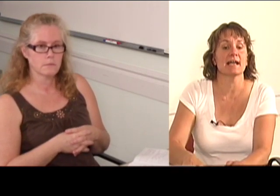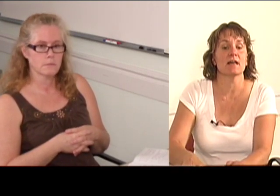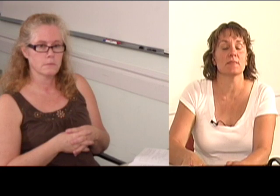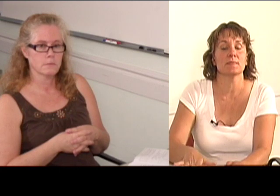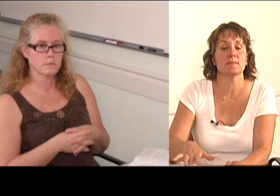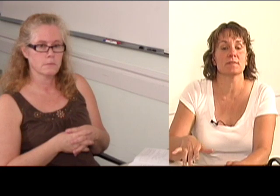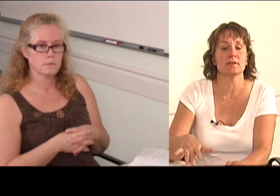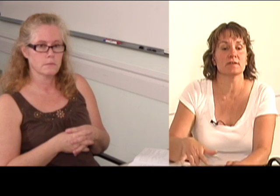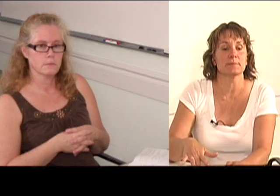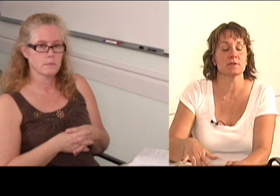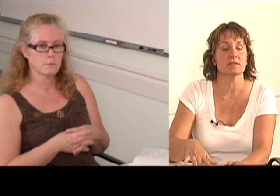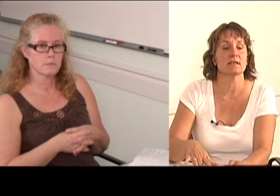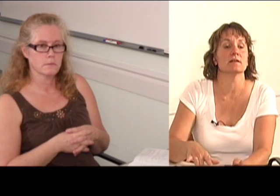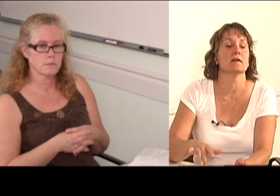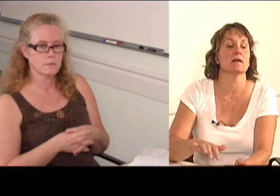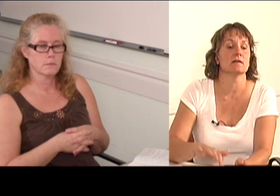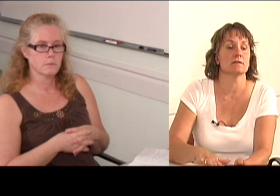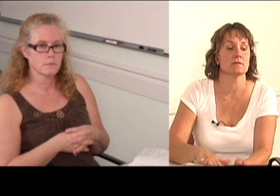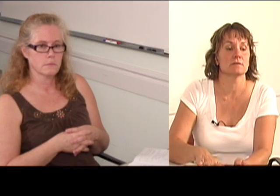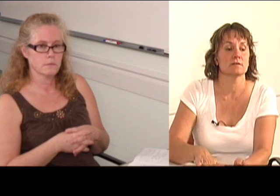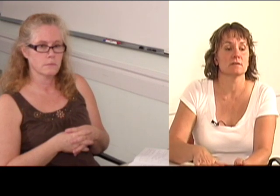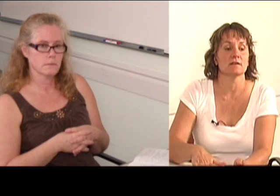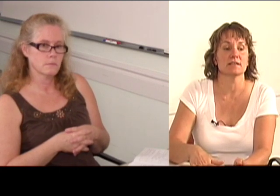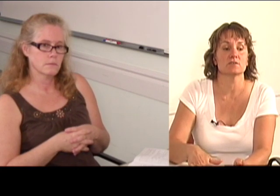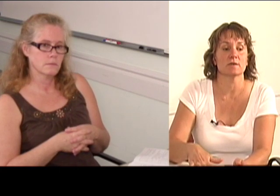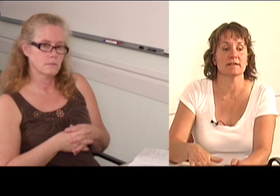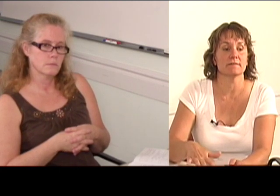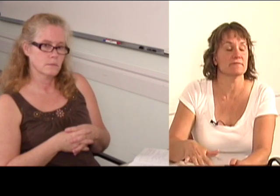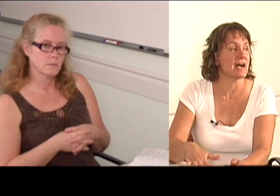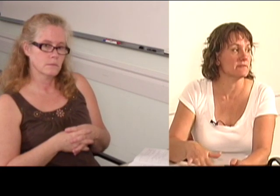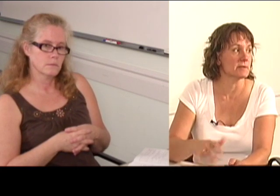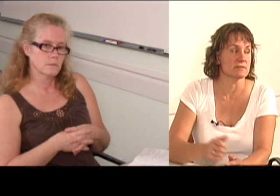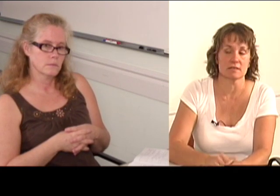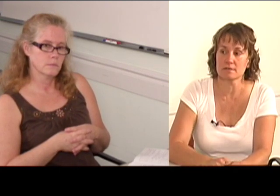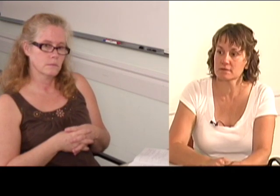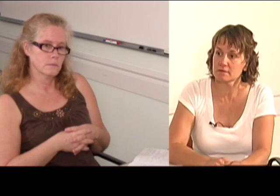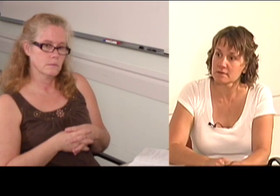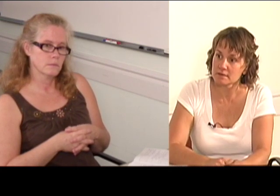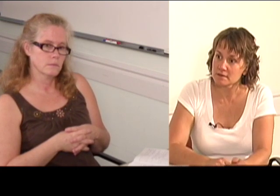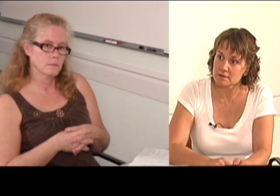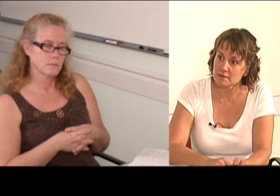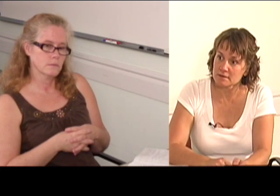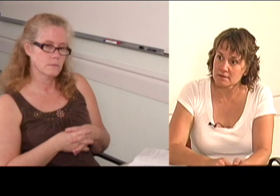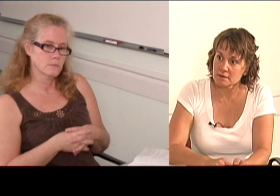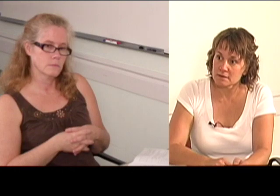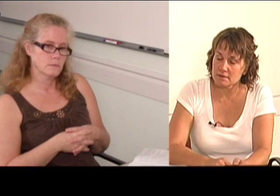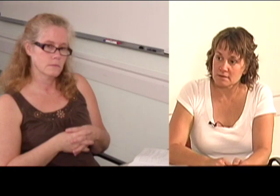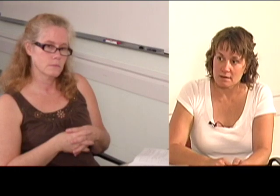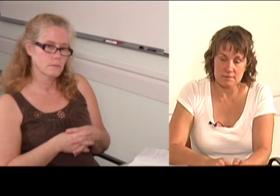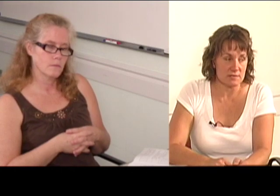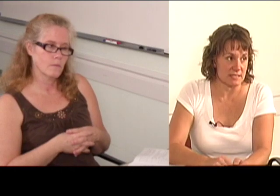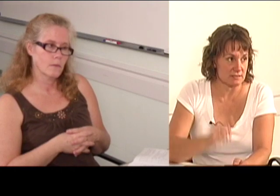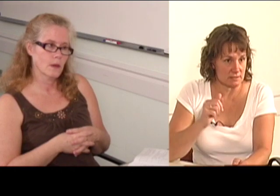and I had 30 percent, and like 25 percent of speech discrimination.